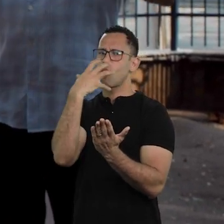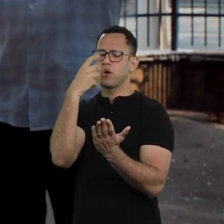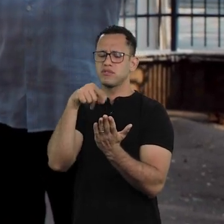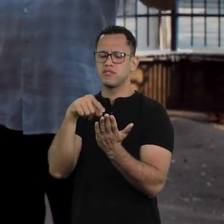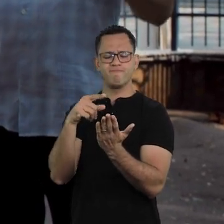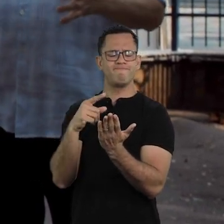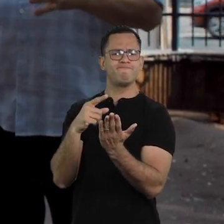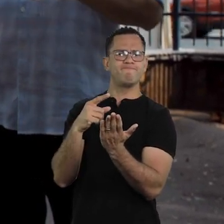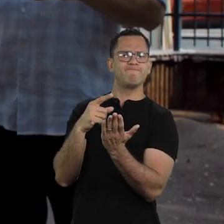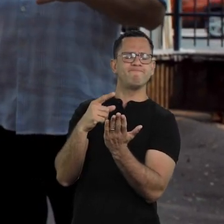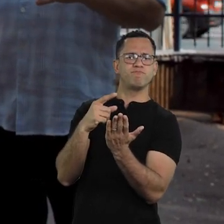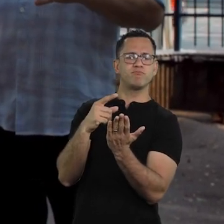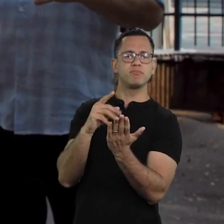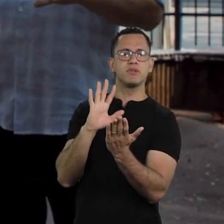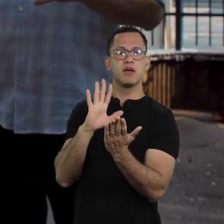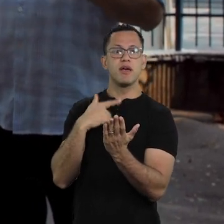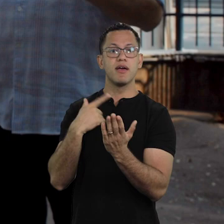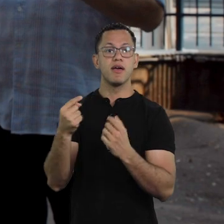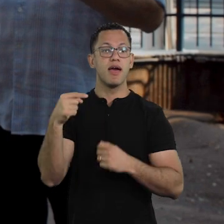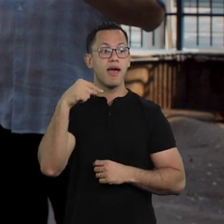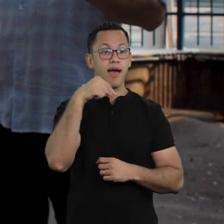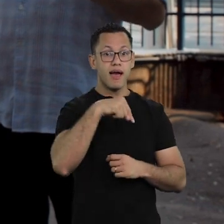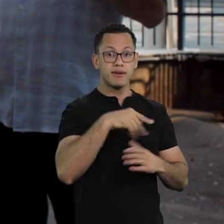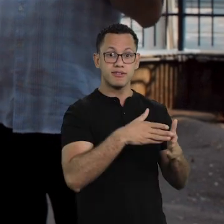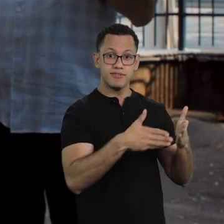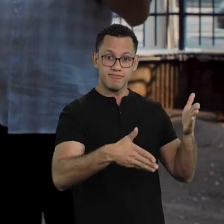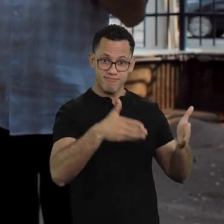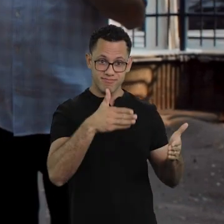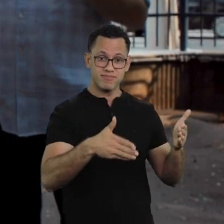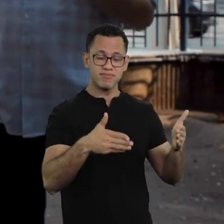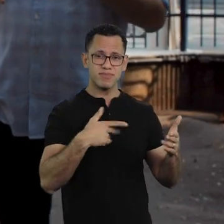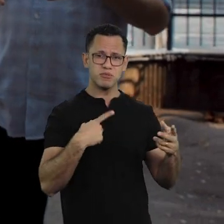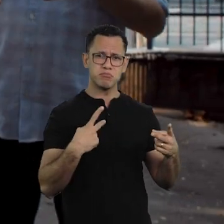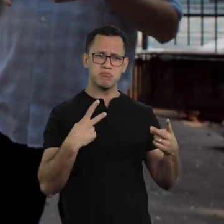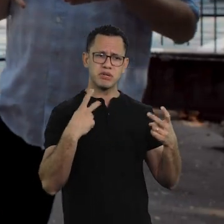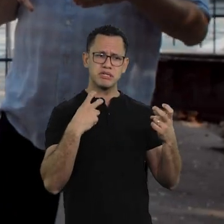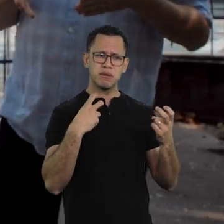starts, I realize my novel has issues,